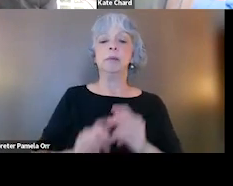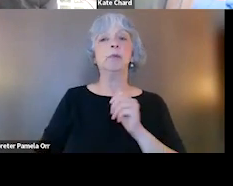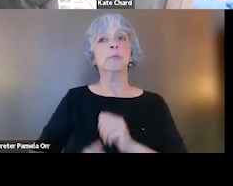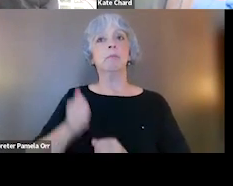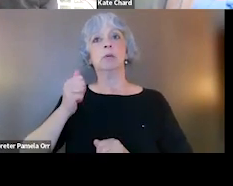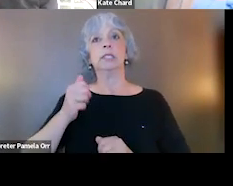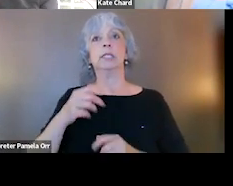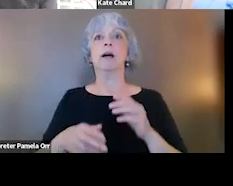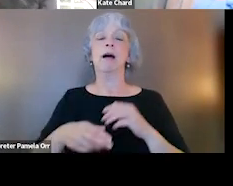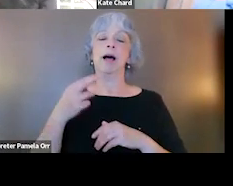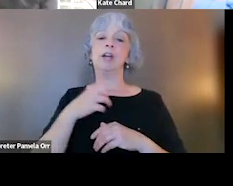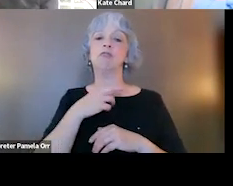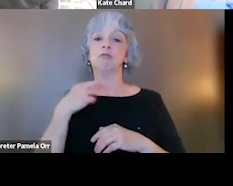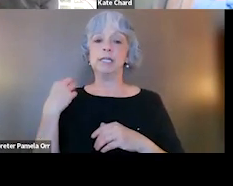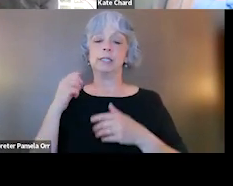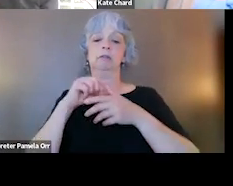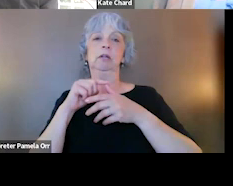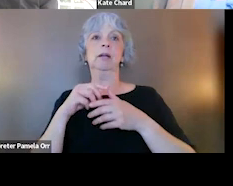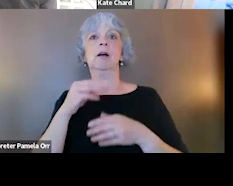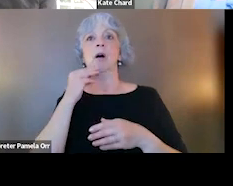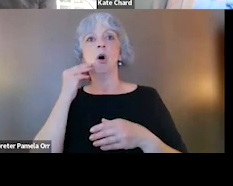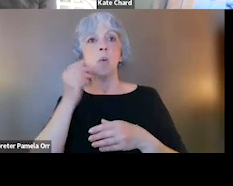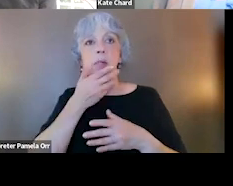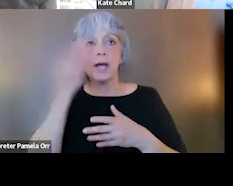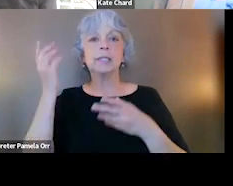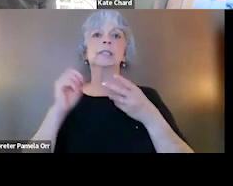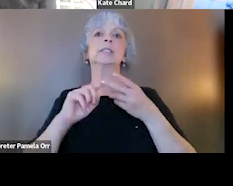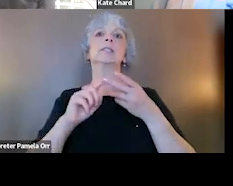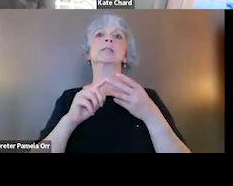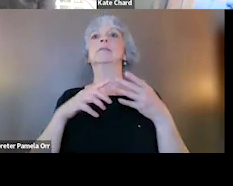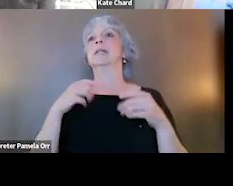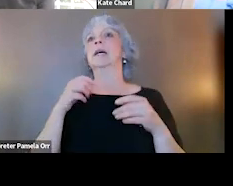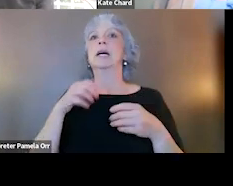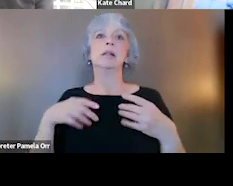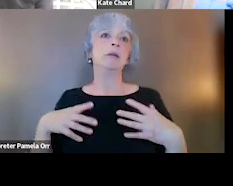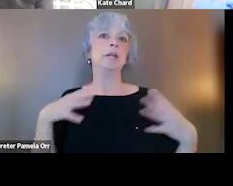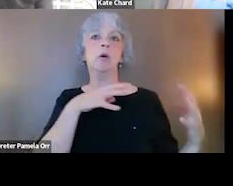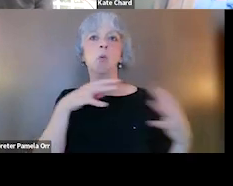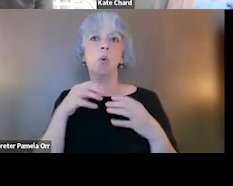in addition to PTSD, they had housing instability or were homeless, they had combat exposure, they were more likely to get PTSD treatment.